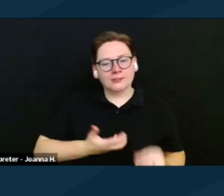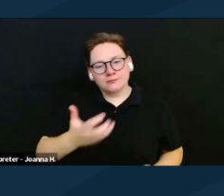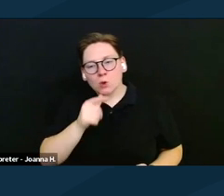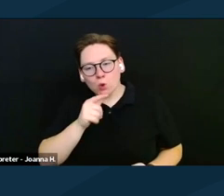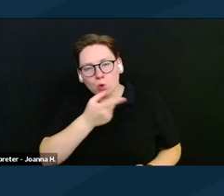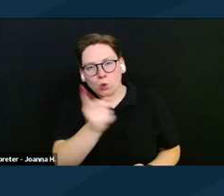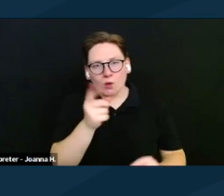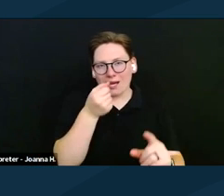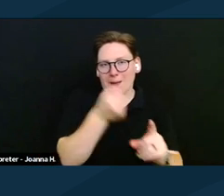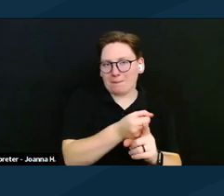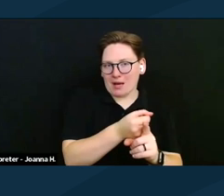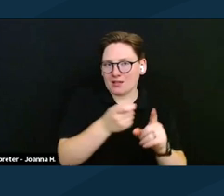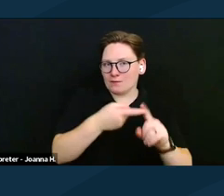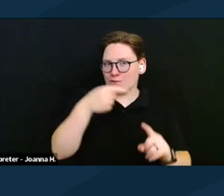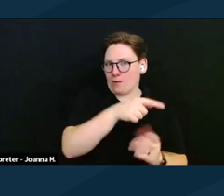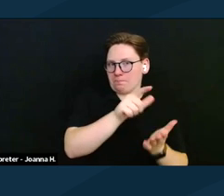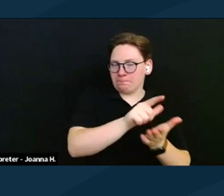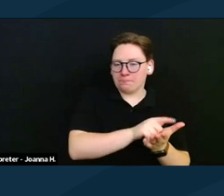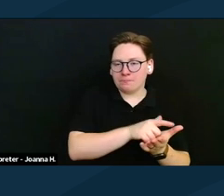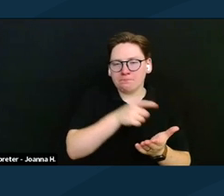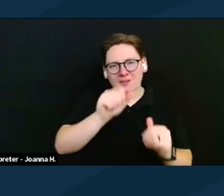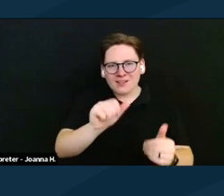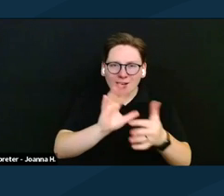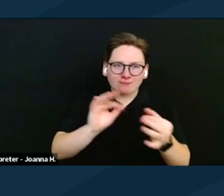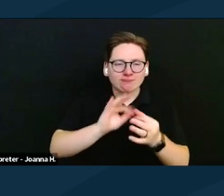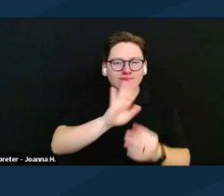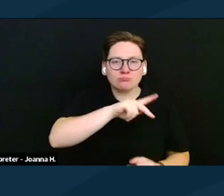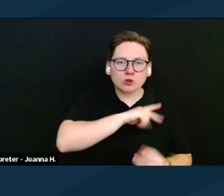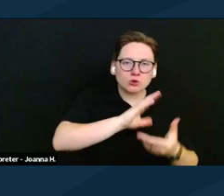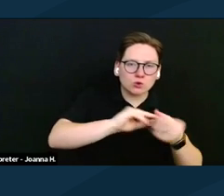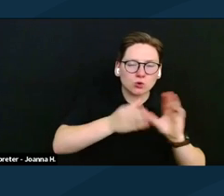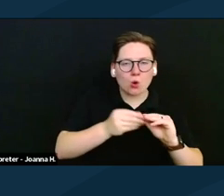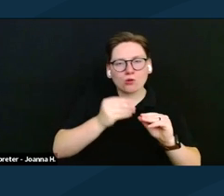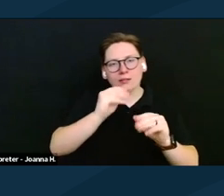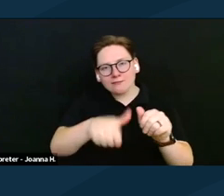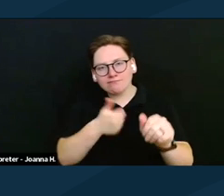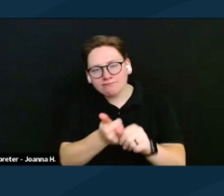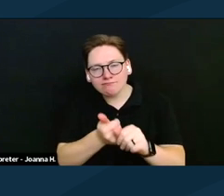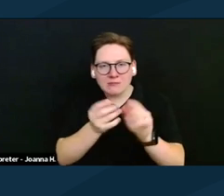who can speak to just how important this issue is and the impact that it has on their daily life.